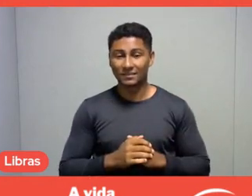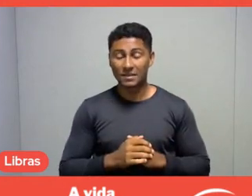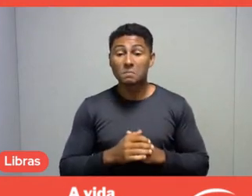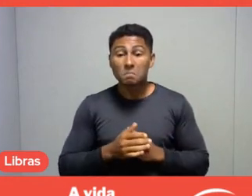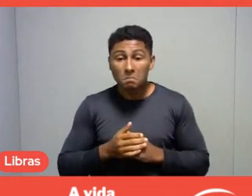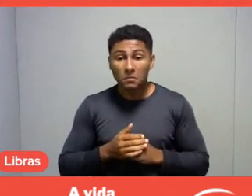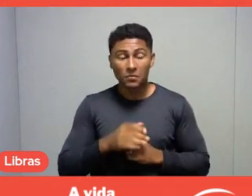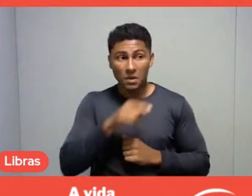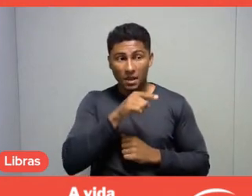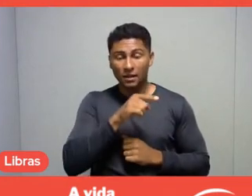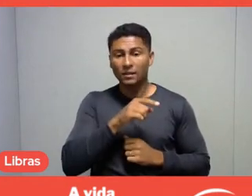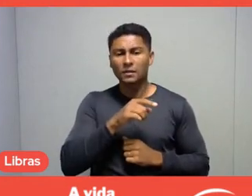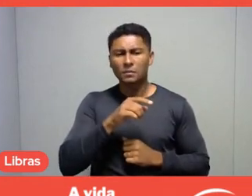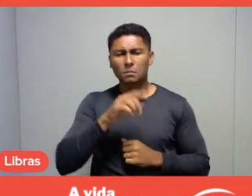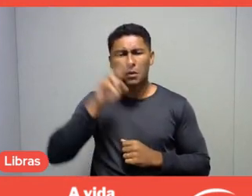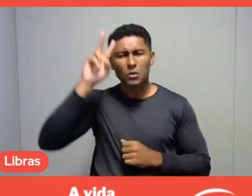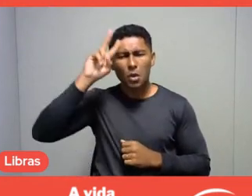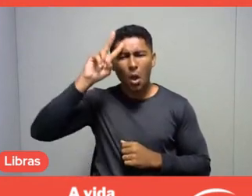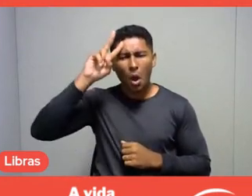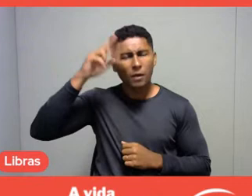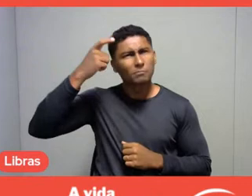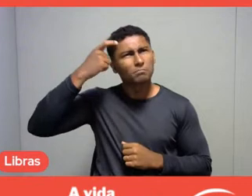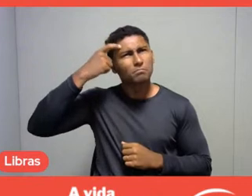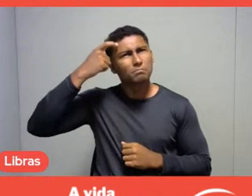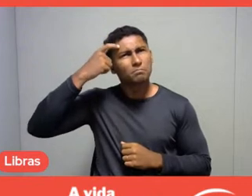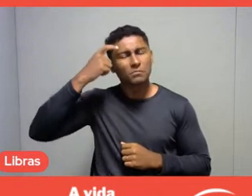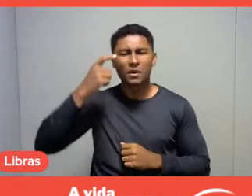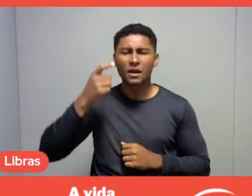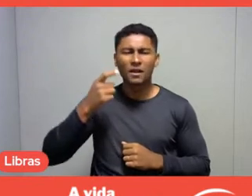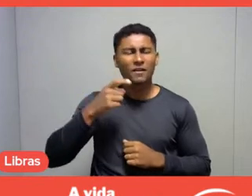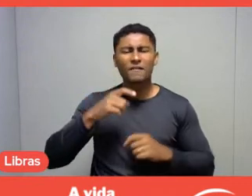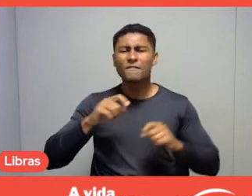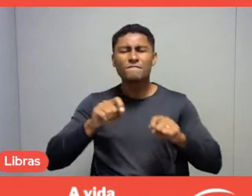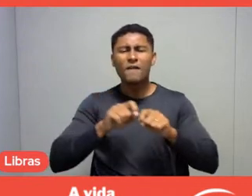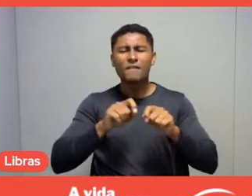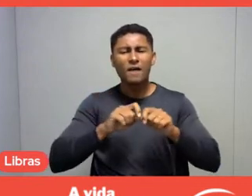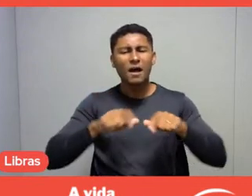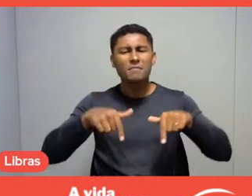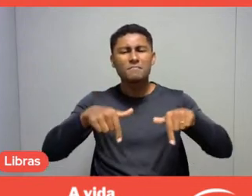about what they think and what they do in their leisure time.